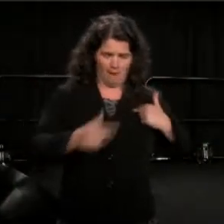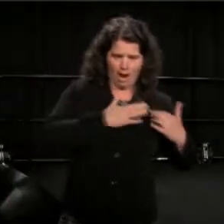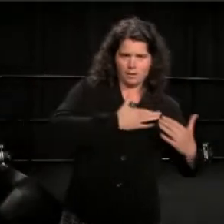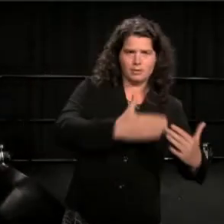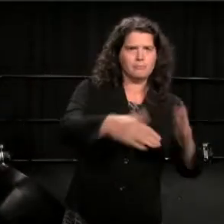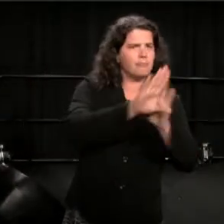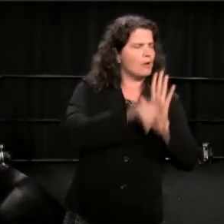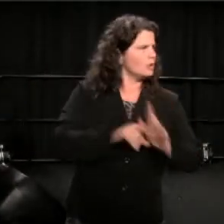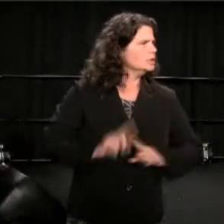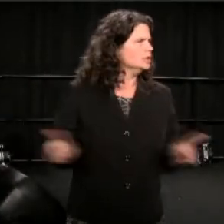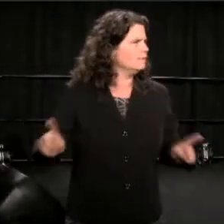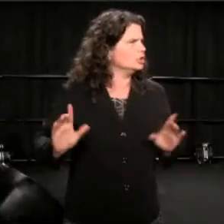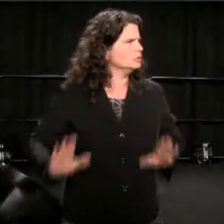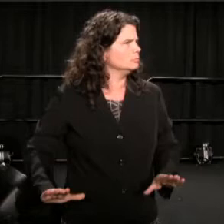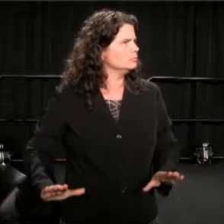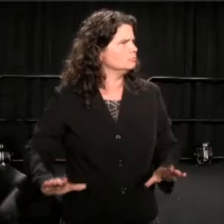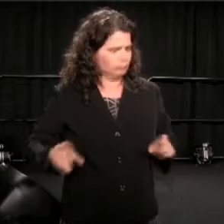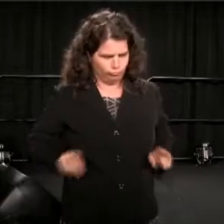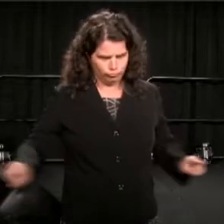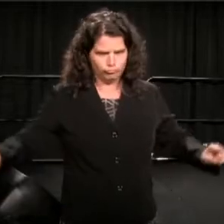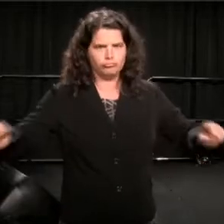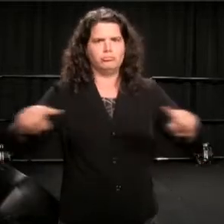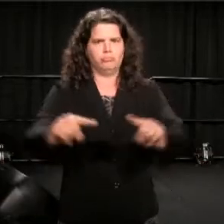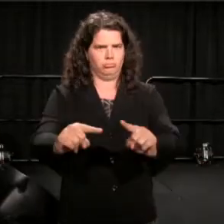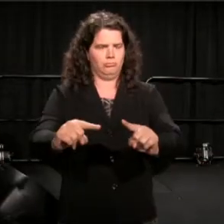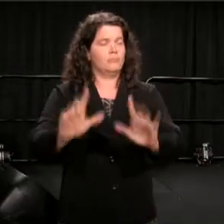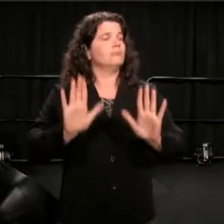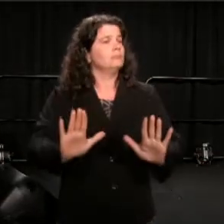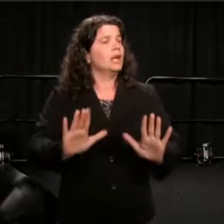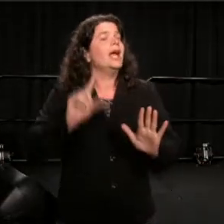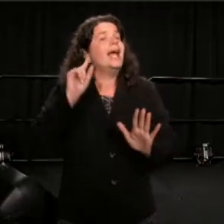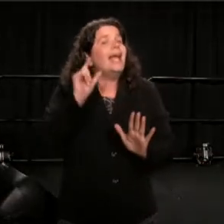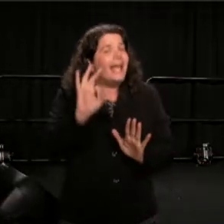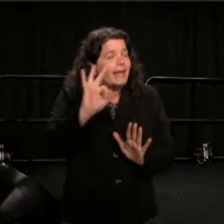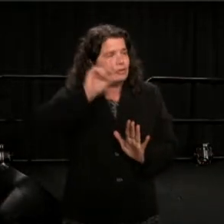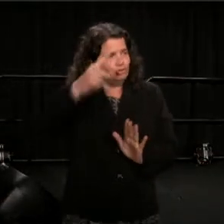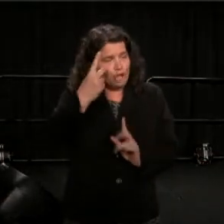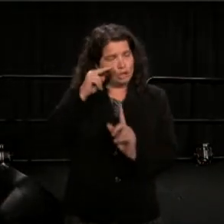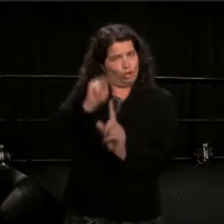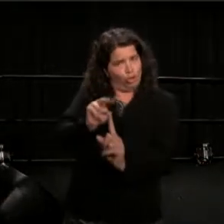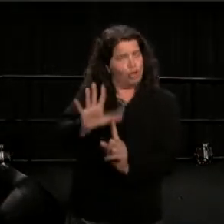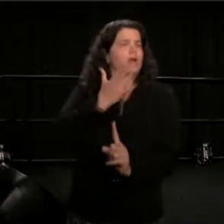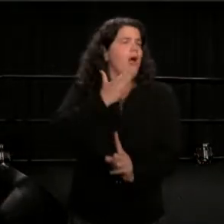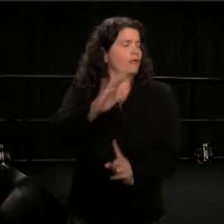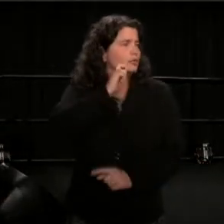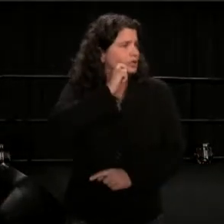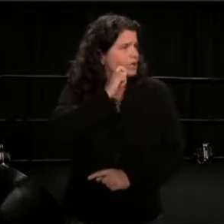In the terms, in the colors of our skin, you represent a coarse victimization,